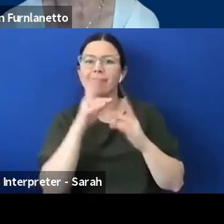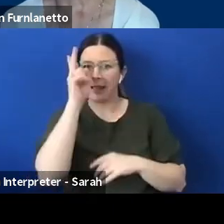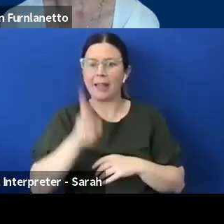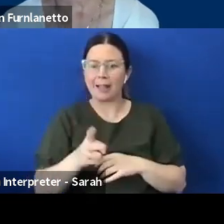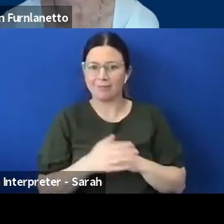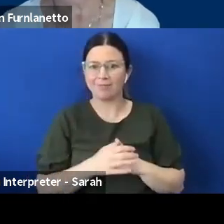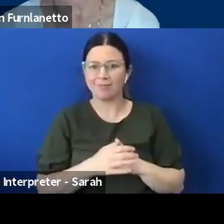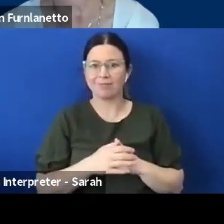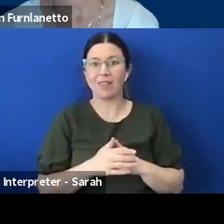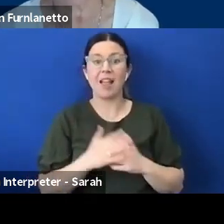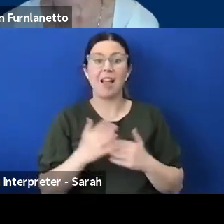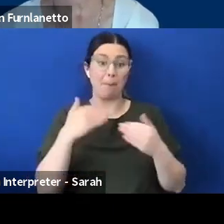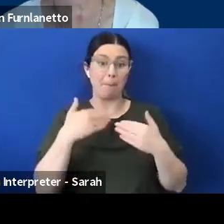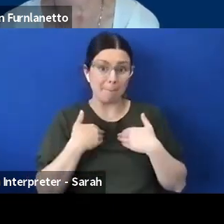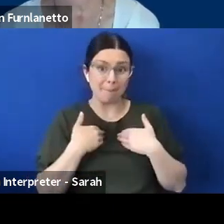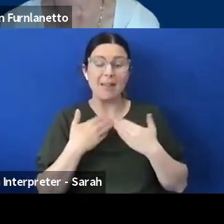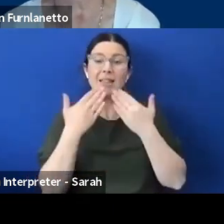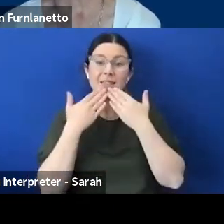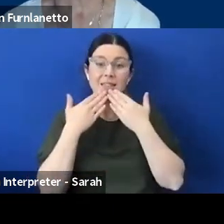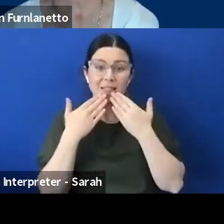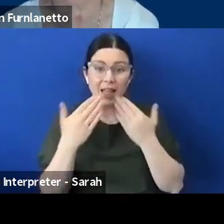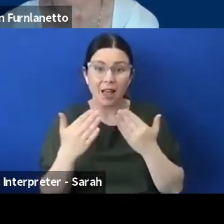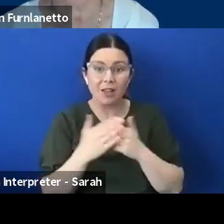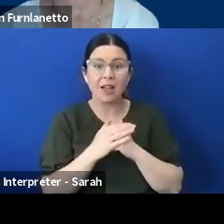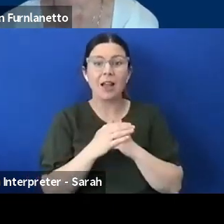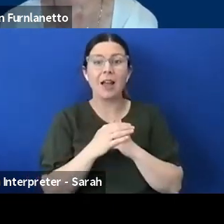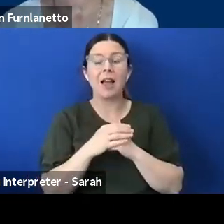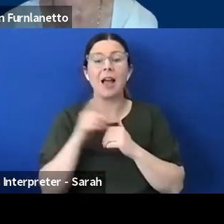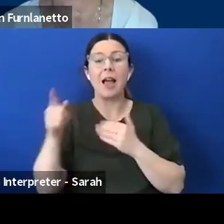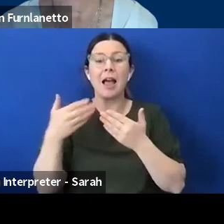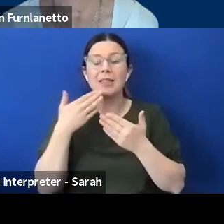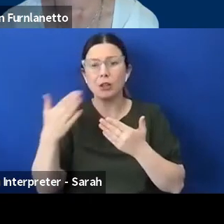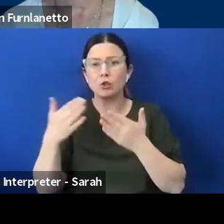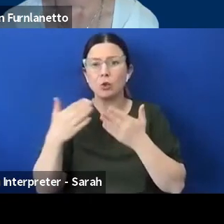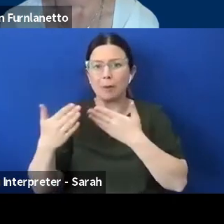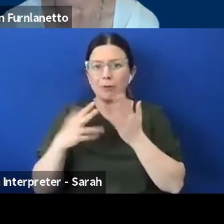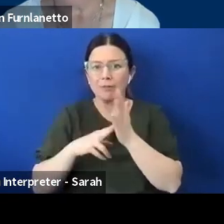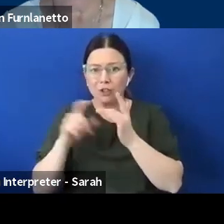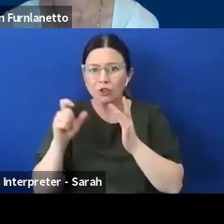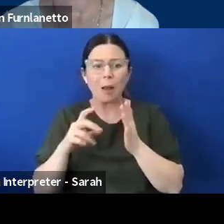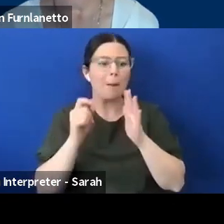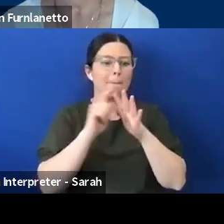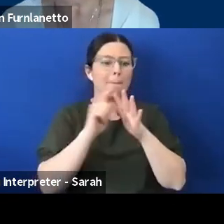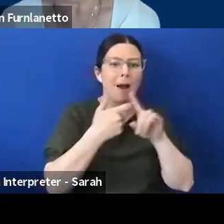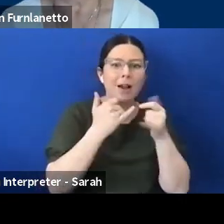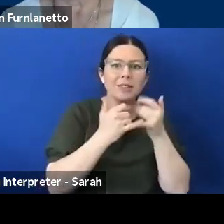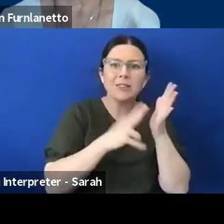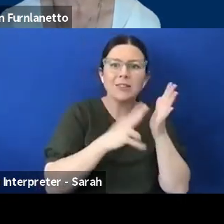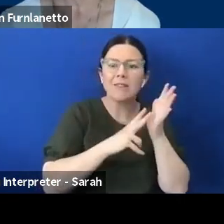thank emergency management victoria and everyone involved ParksVic, Bushfire Recovery, everyone else